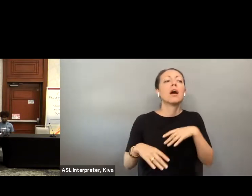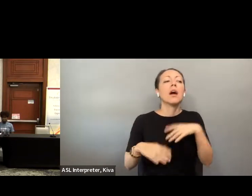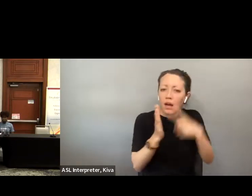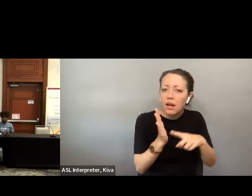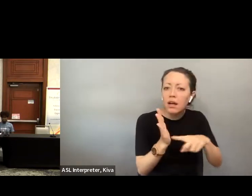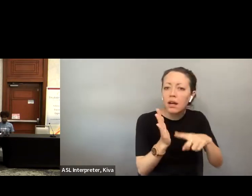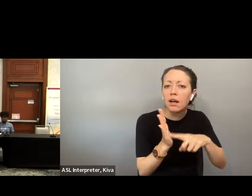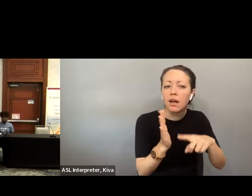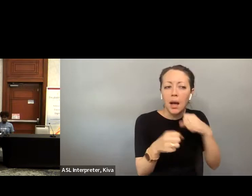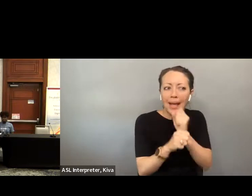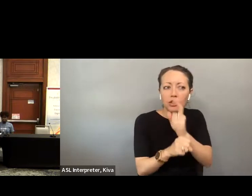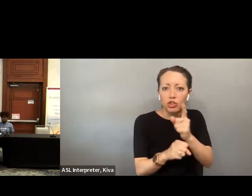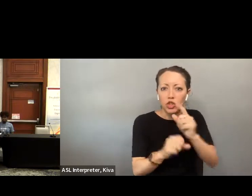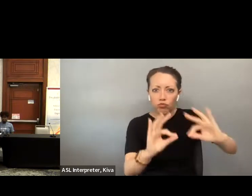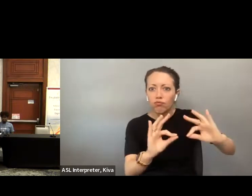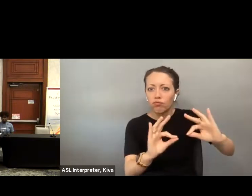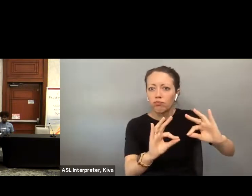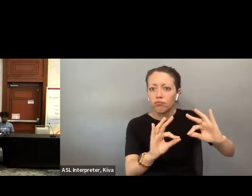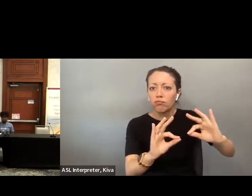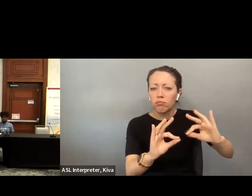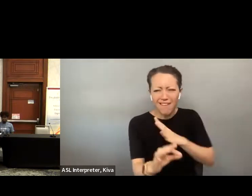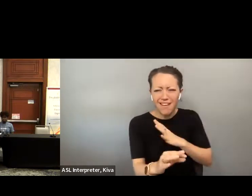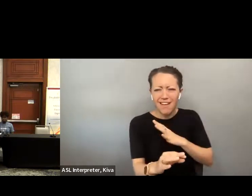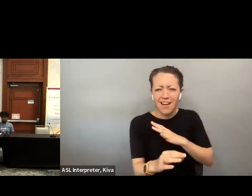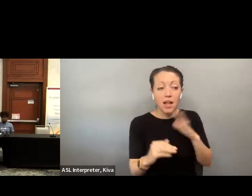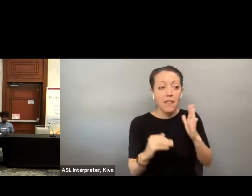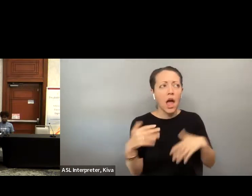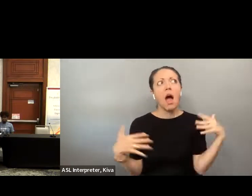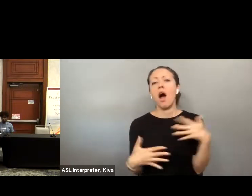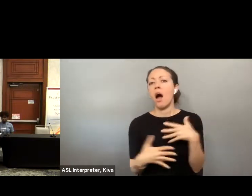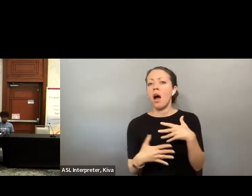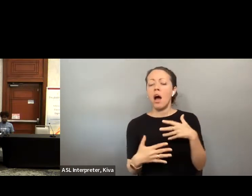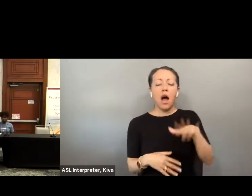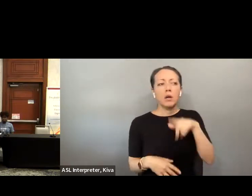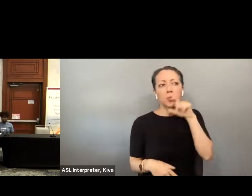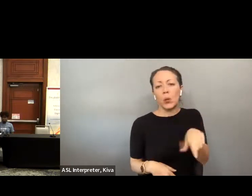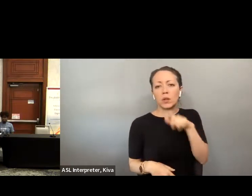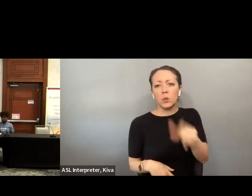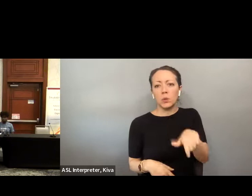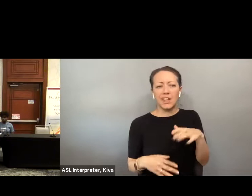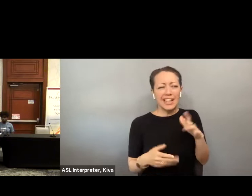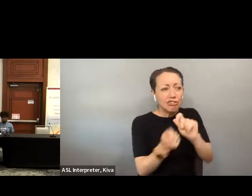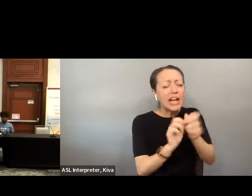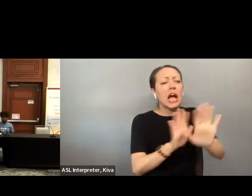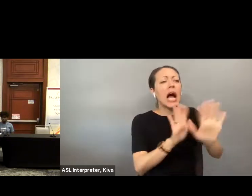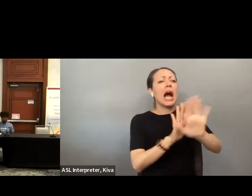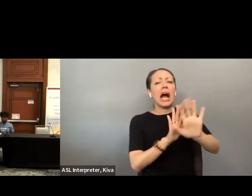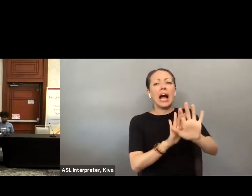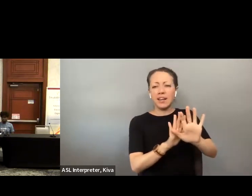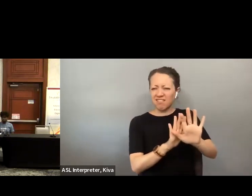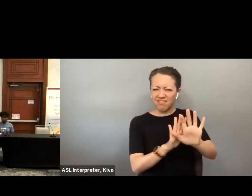Of change. I, instead of being afraid of what's happening, I think we need to look into finding out what we need to do to make it so. what is happened I think we need to look into finding out